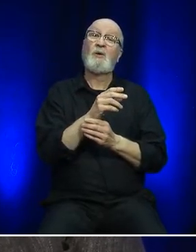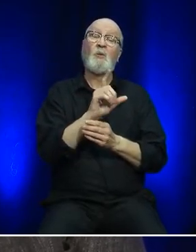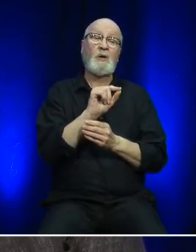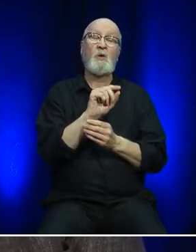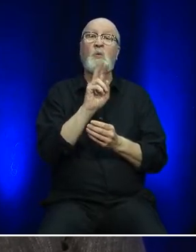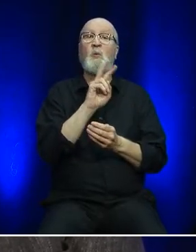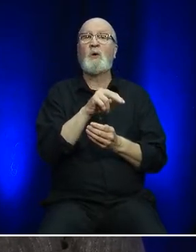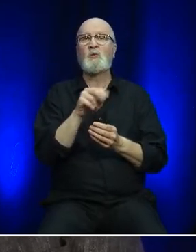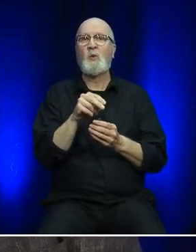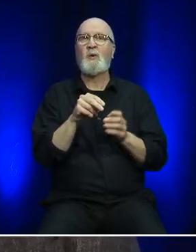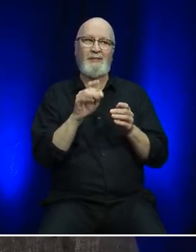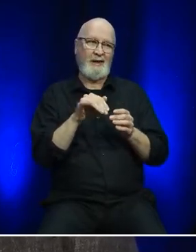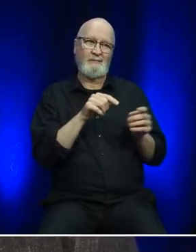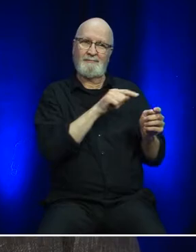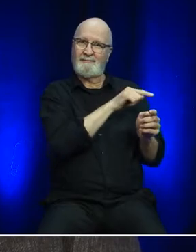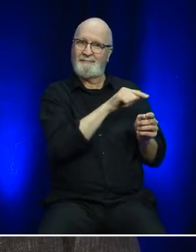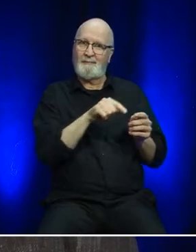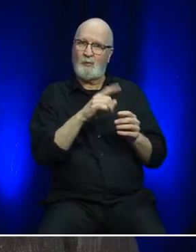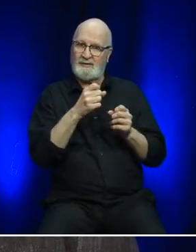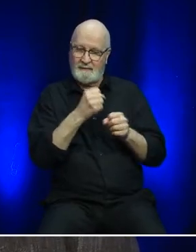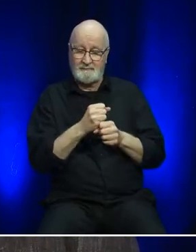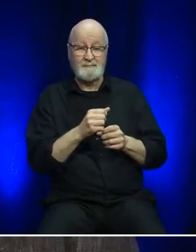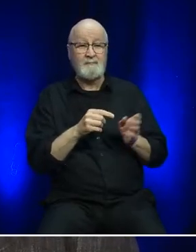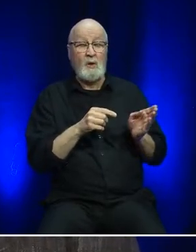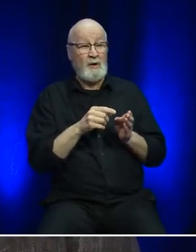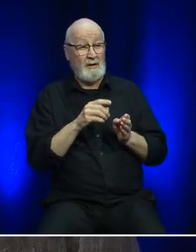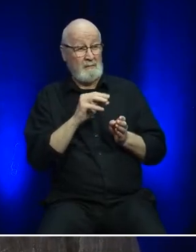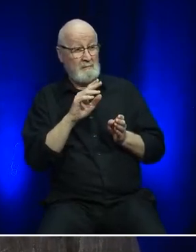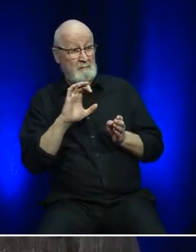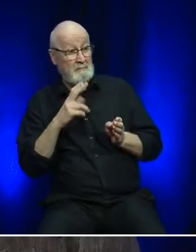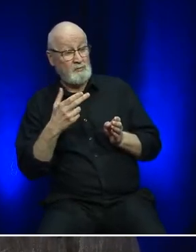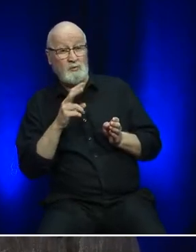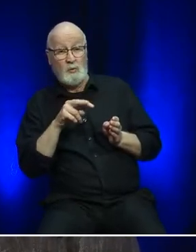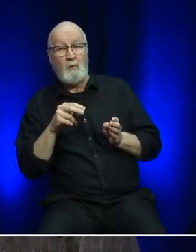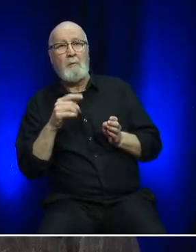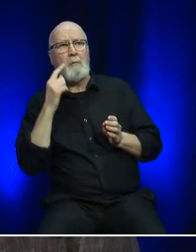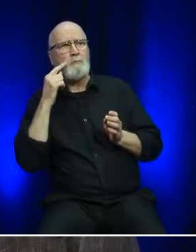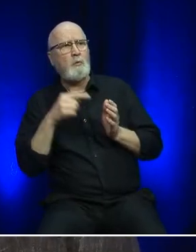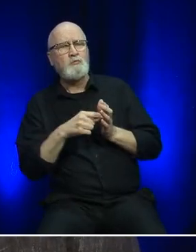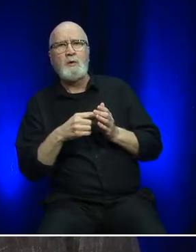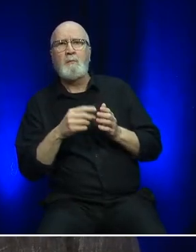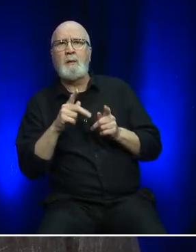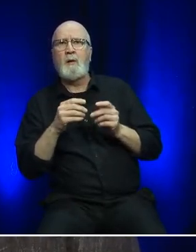As the year-ended, we witnessed a significant increase in reservation for this summer.